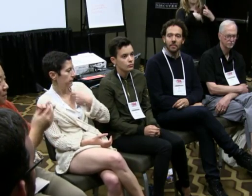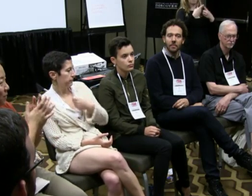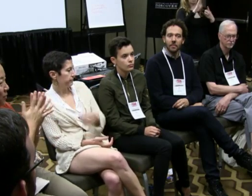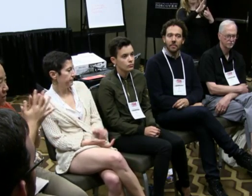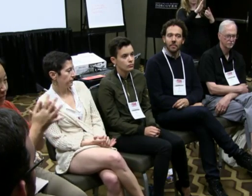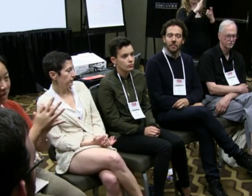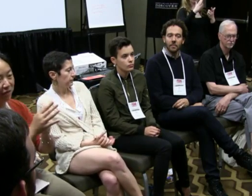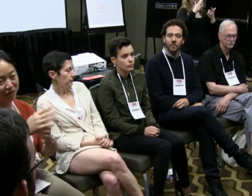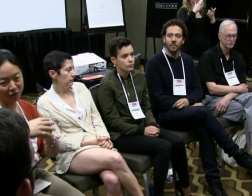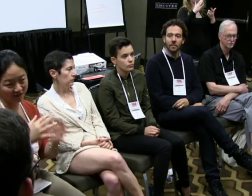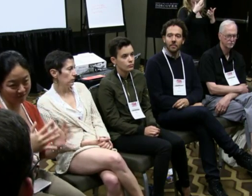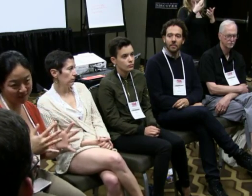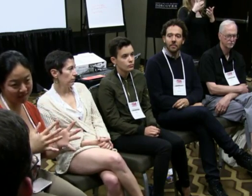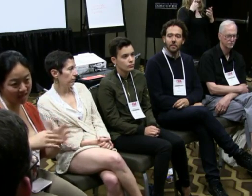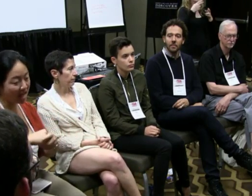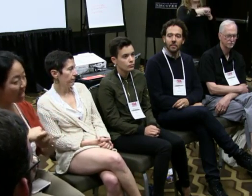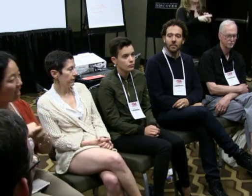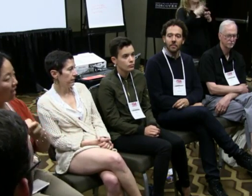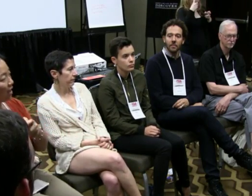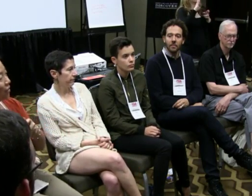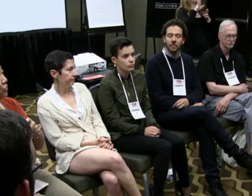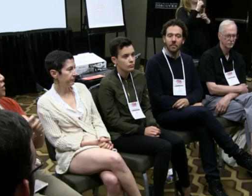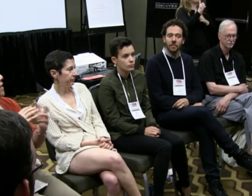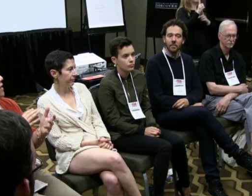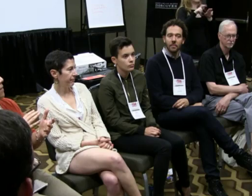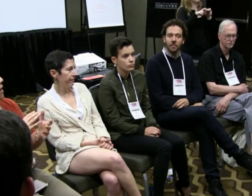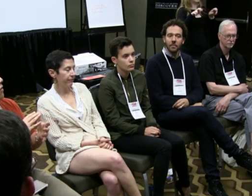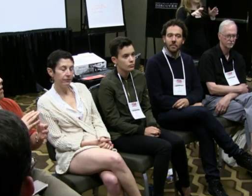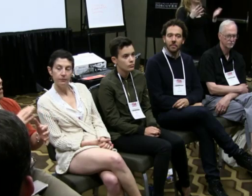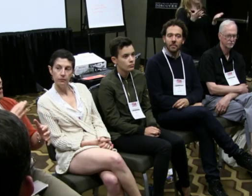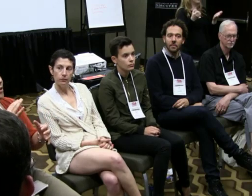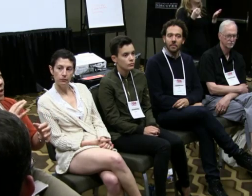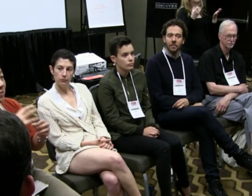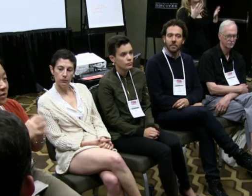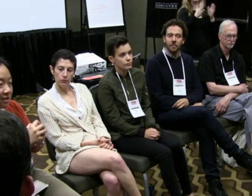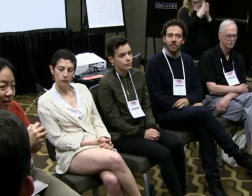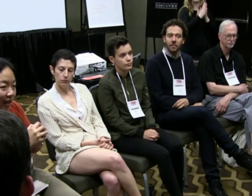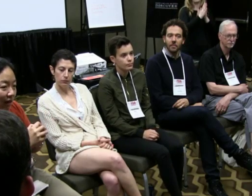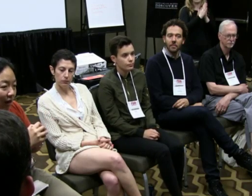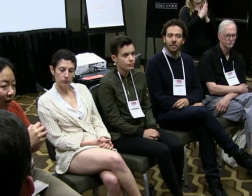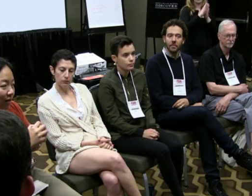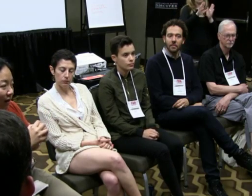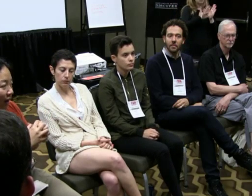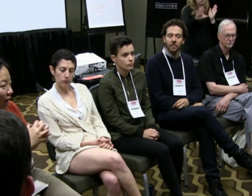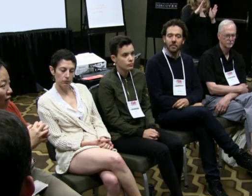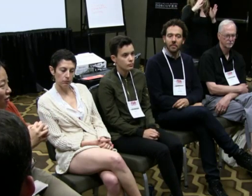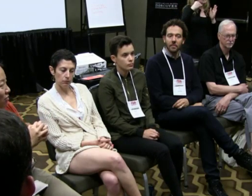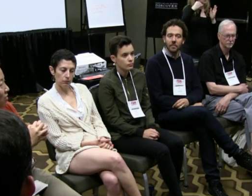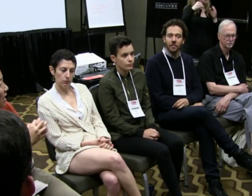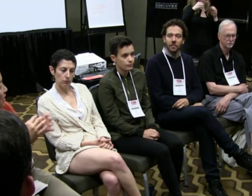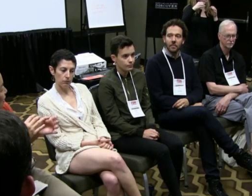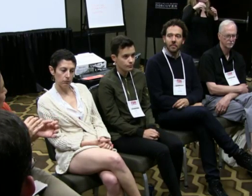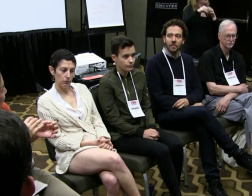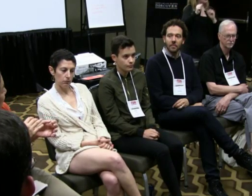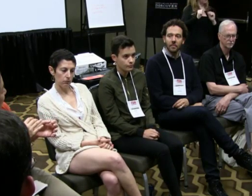just keep it quick because we have only 45 minutes today-- really quickly about your experience in the theater and how you got here